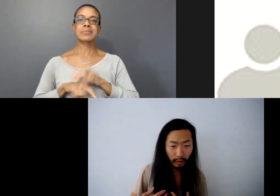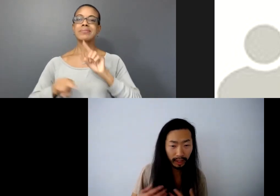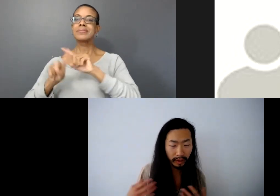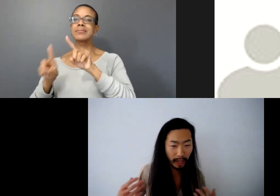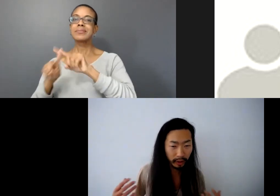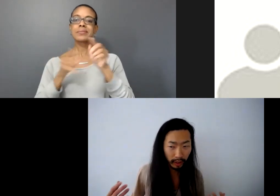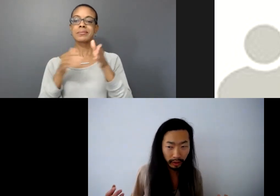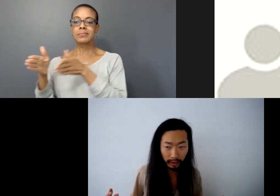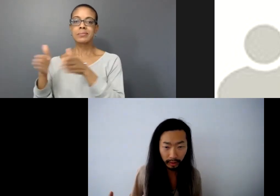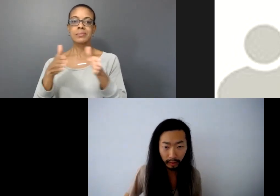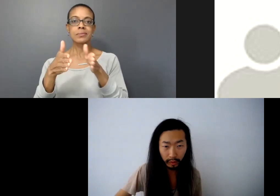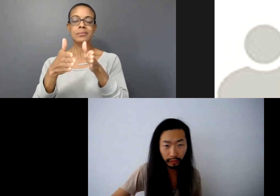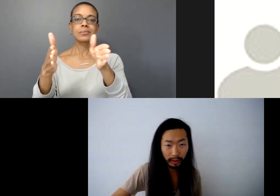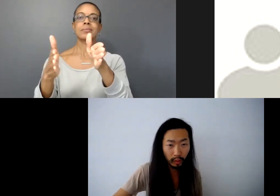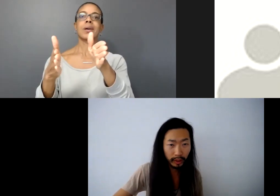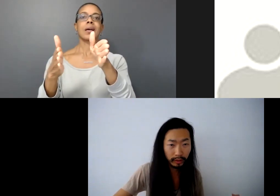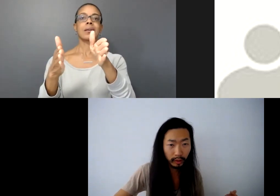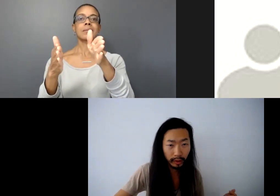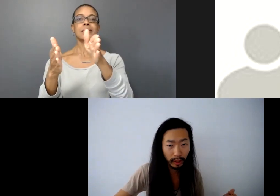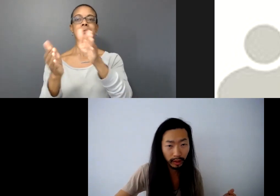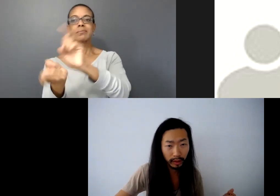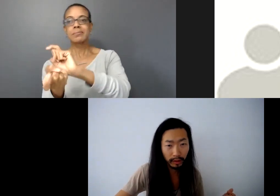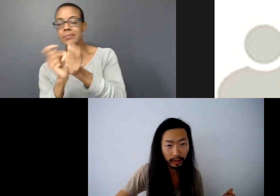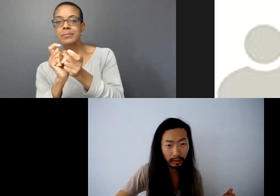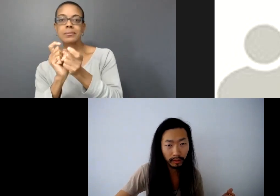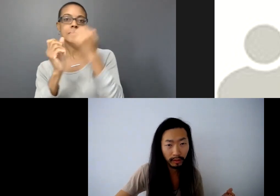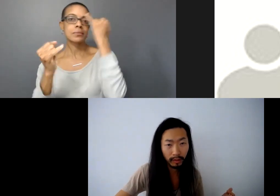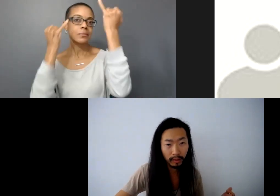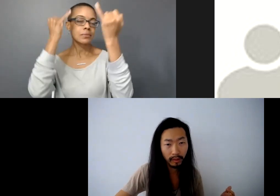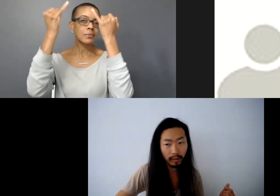to find new ways of storytelling.